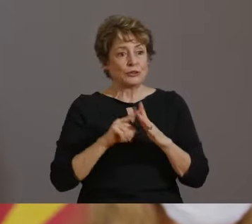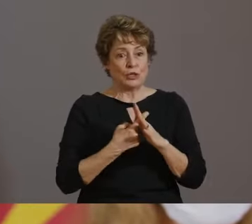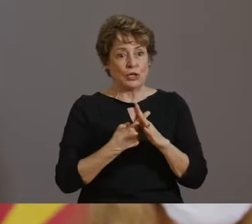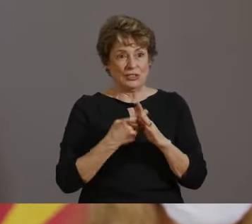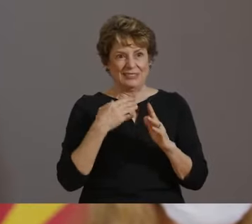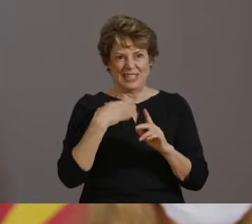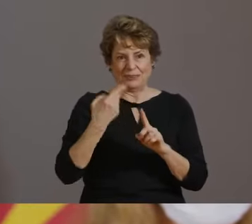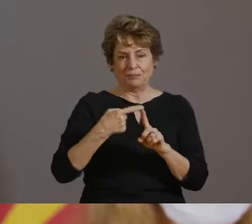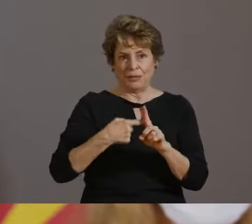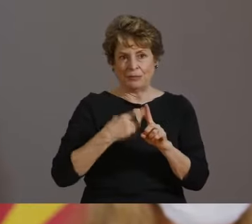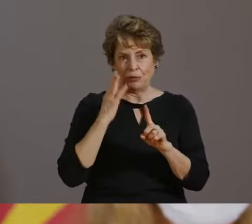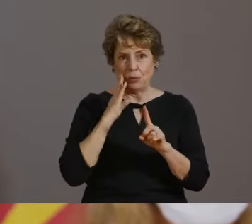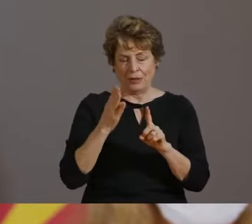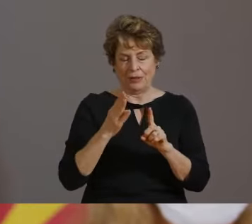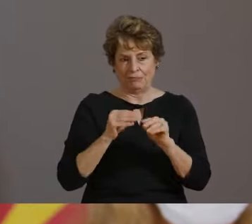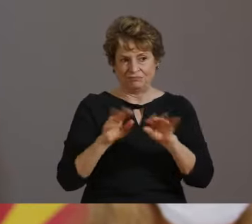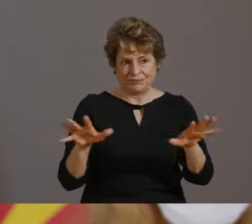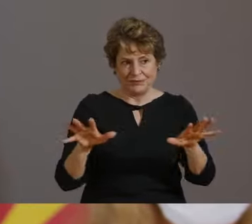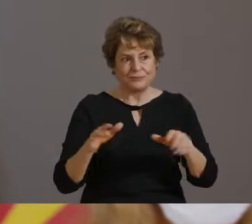TO GET A FLU SHOT AS WELL.